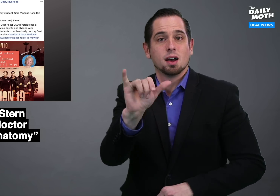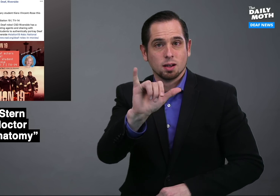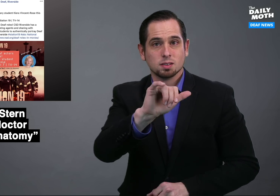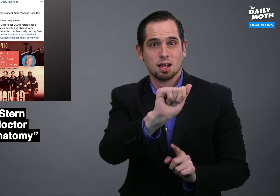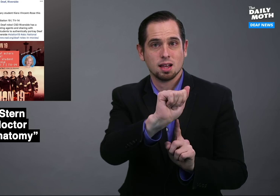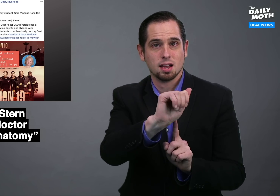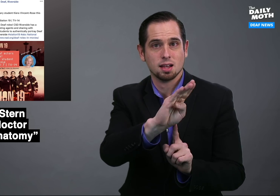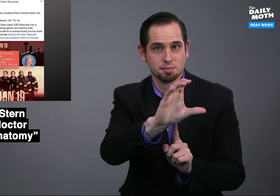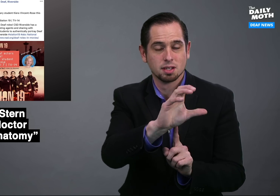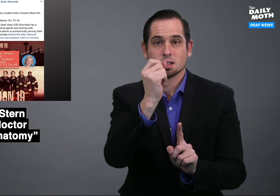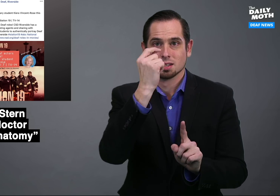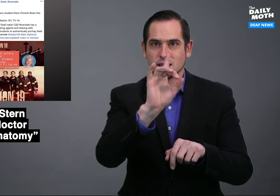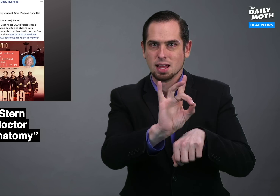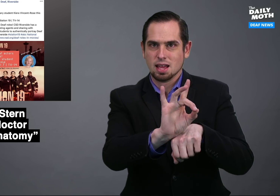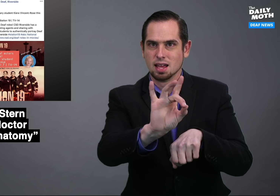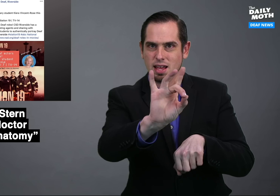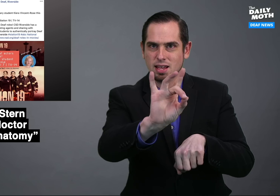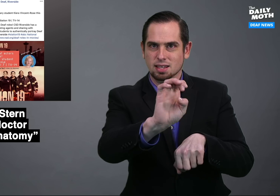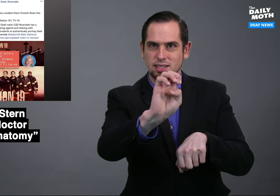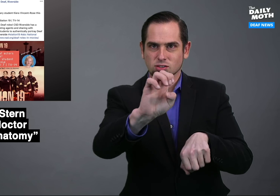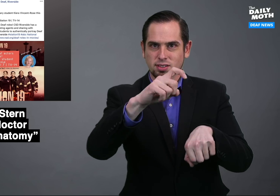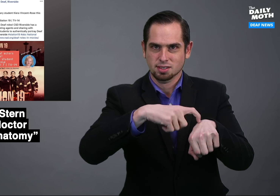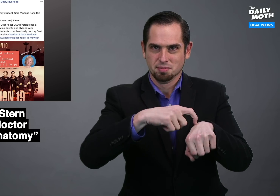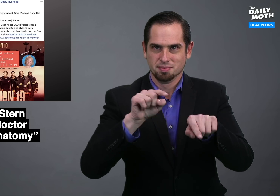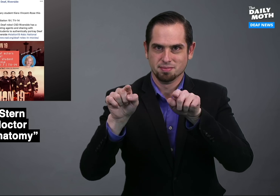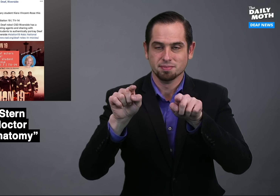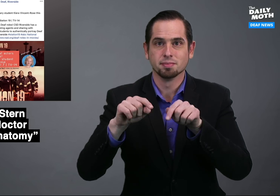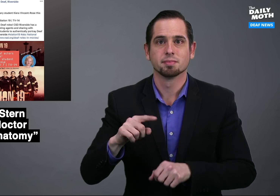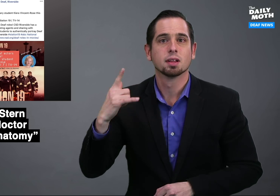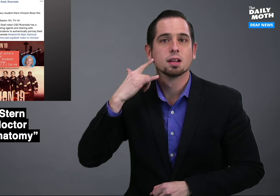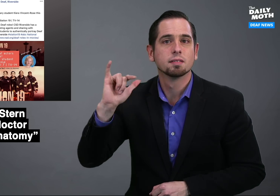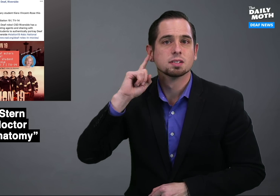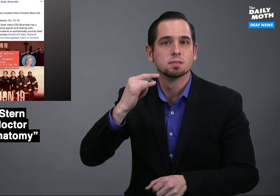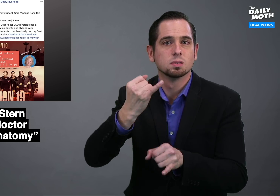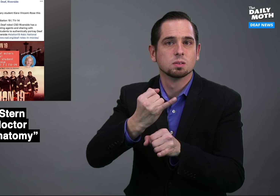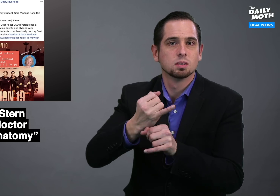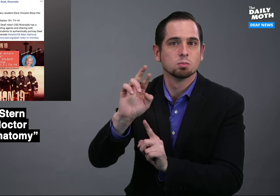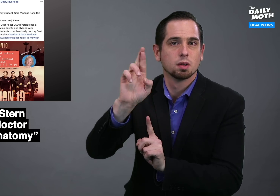It is also on ABC, but at 8 p.m. Eastern Time. The California School for the Deaf,